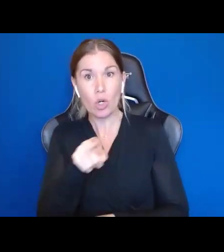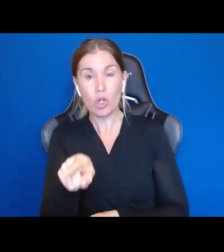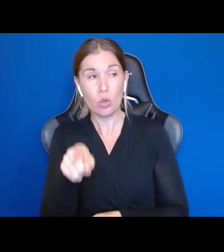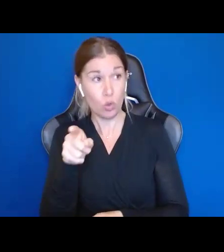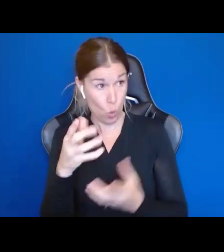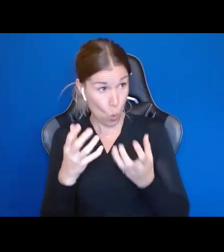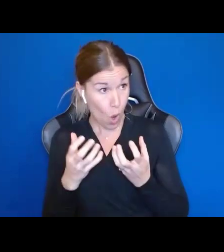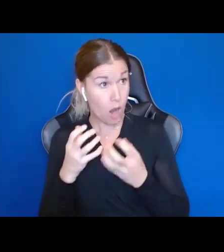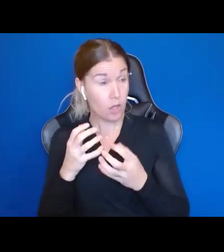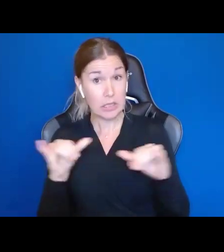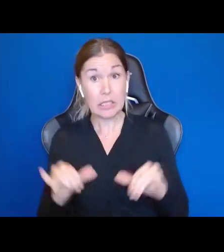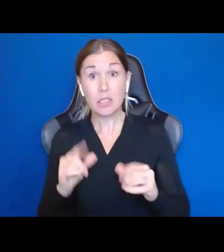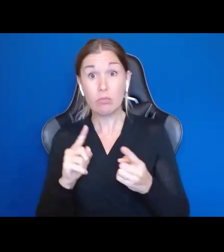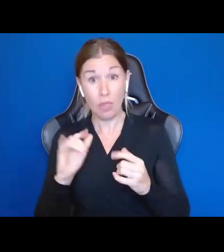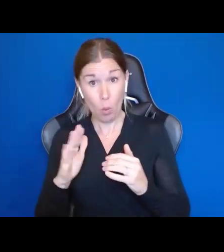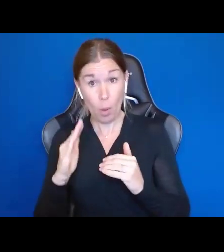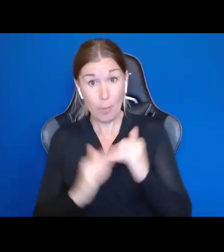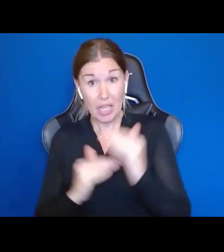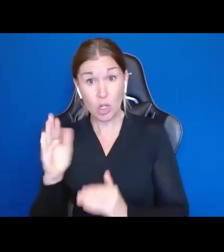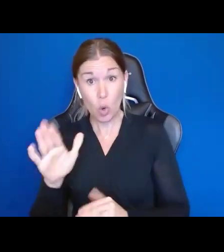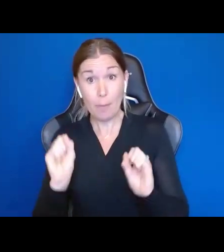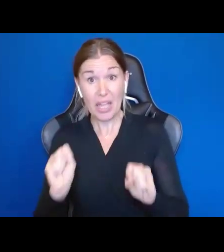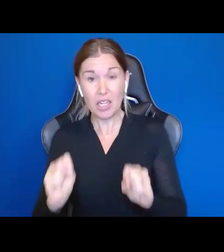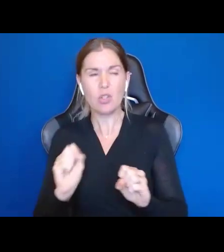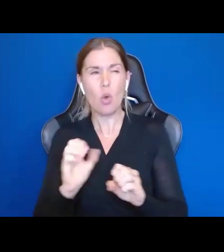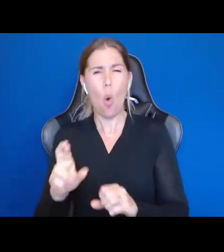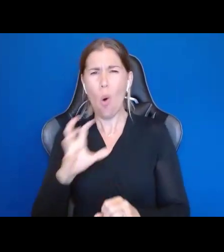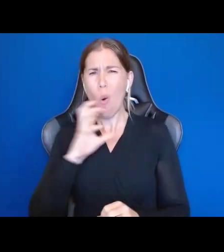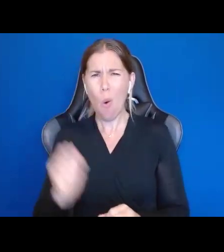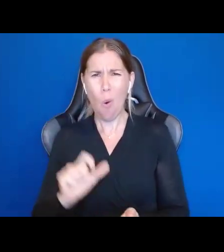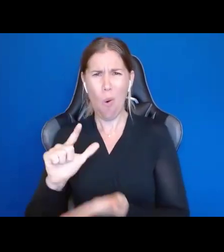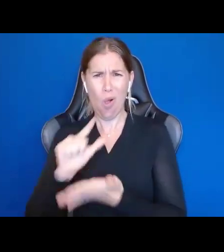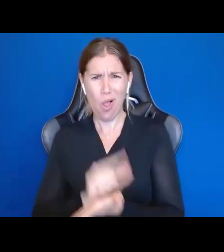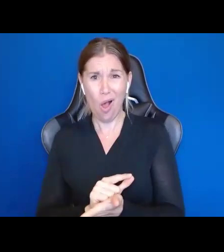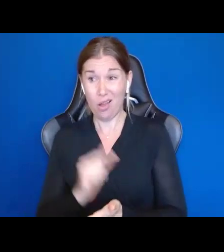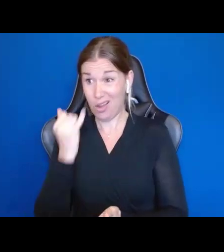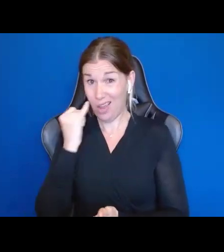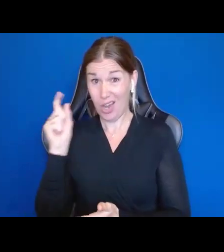Or do you want to be in one that's 1,500 years since Justinian, that said, you need help doing something, we are not gonna let you do anything.